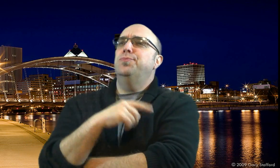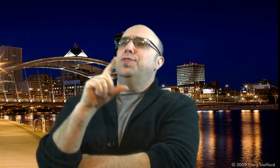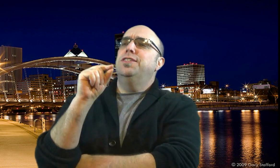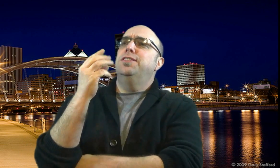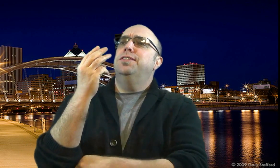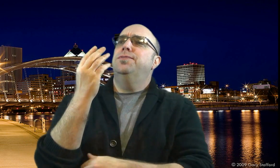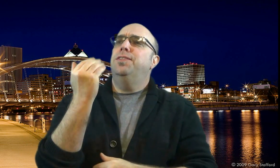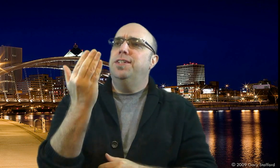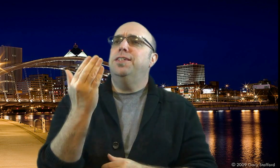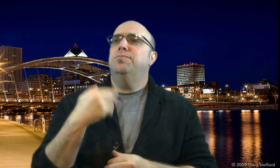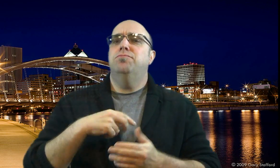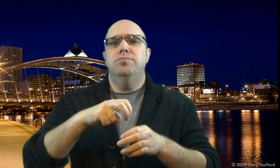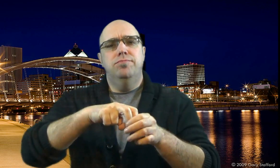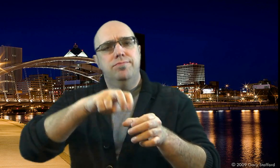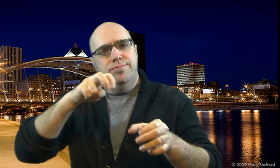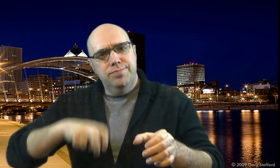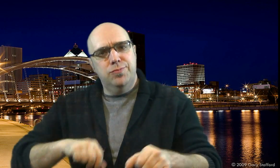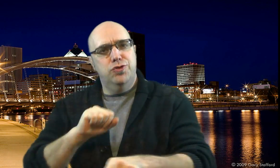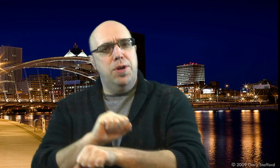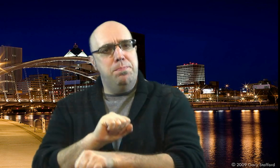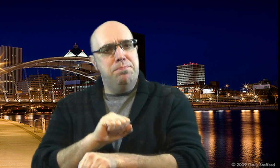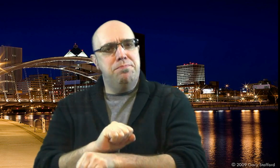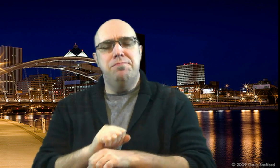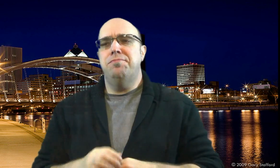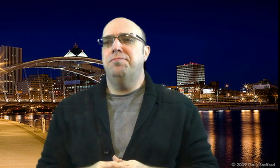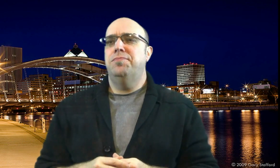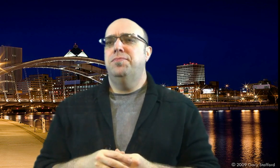Why? During 2015, I stepped down from my job.